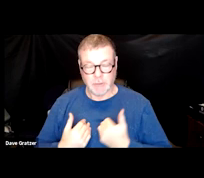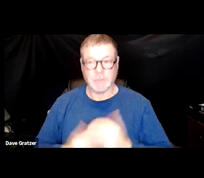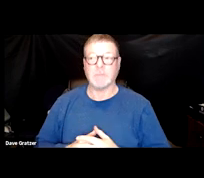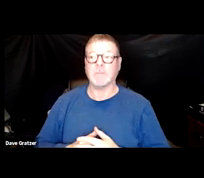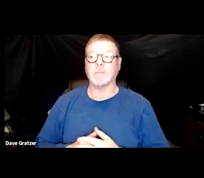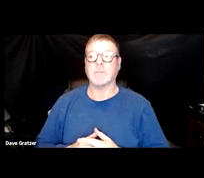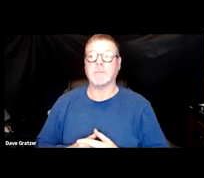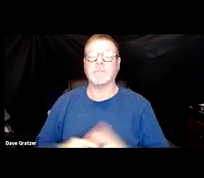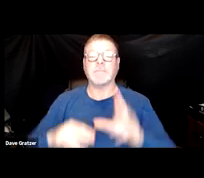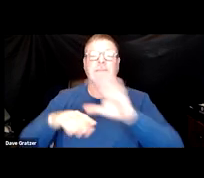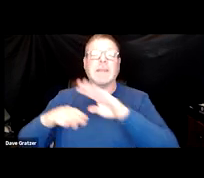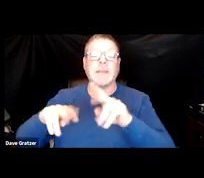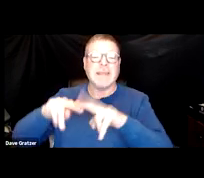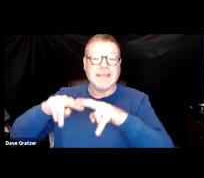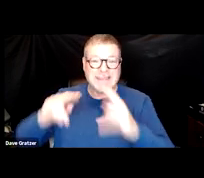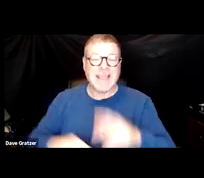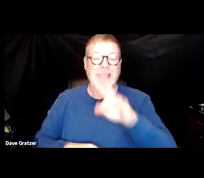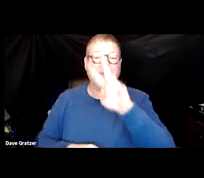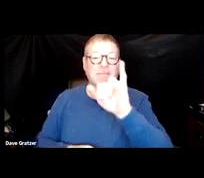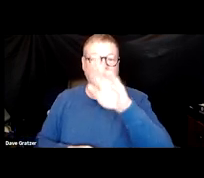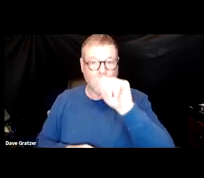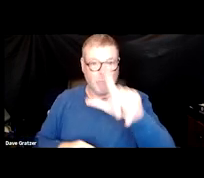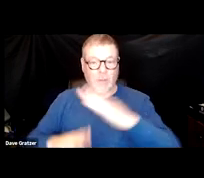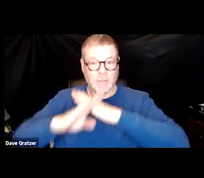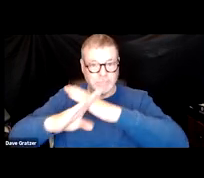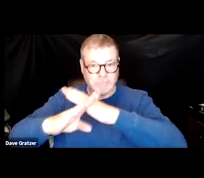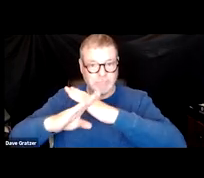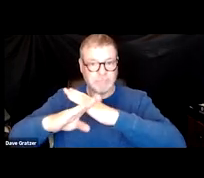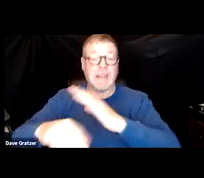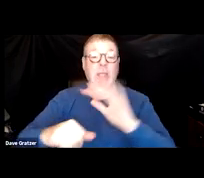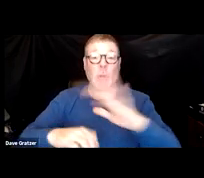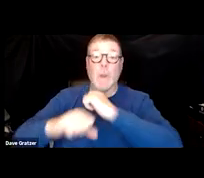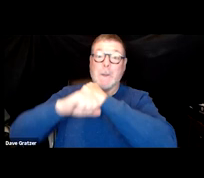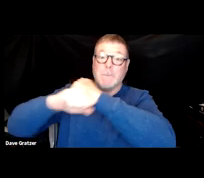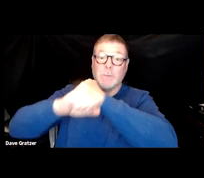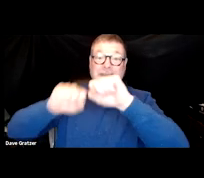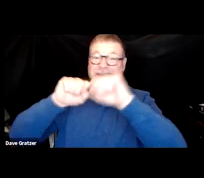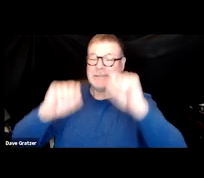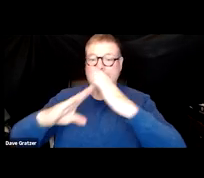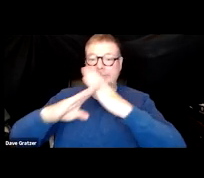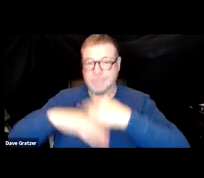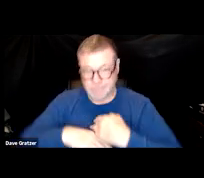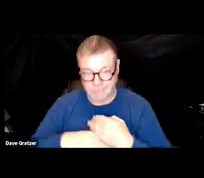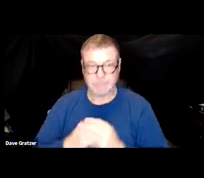There's decreased antiviral signaling and the immune response. Therefore this is gonna continue.